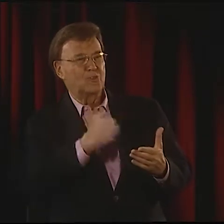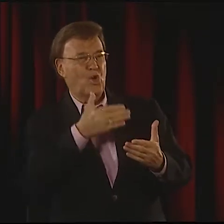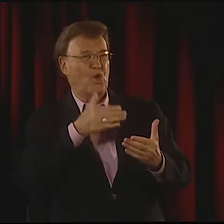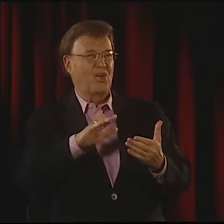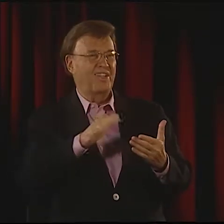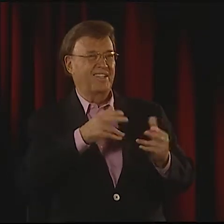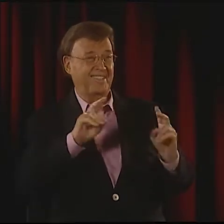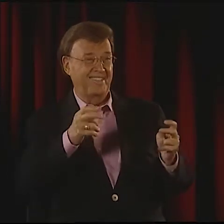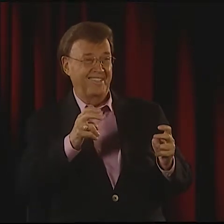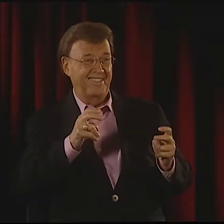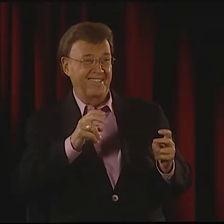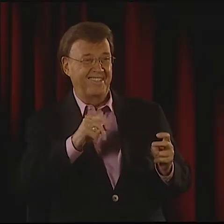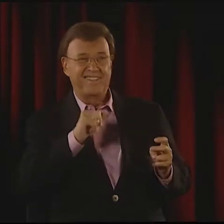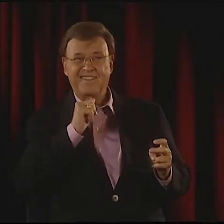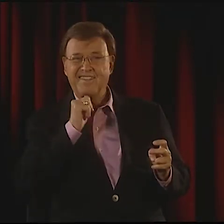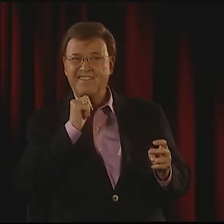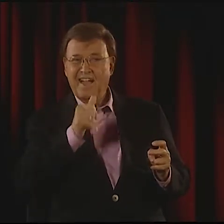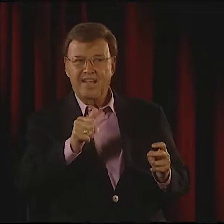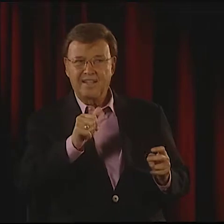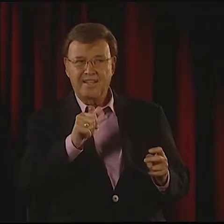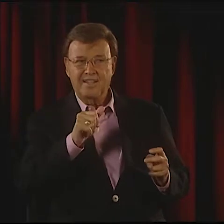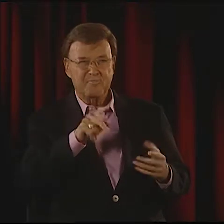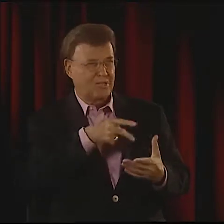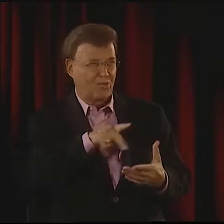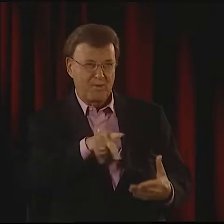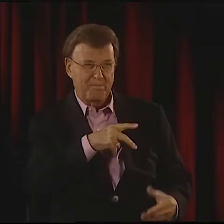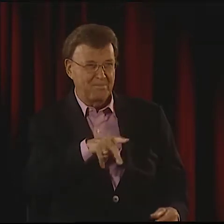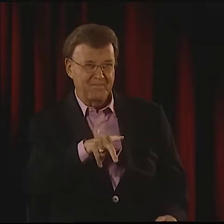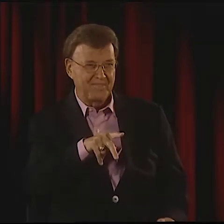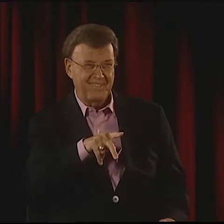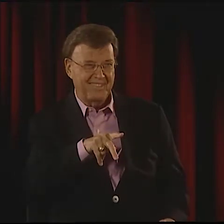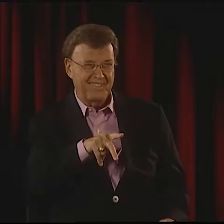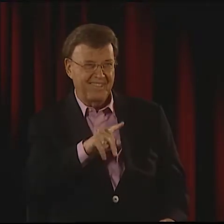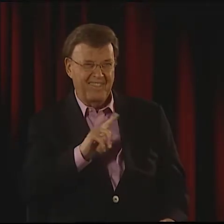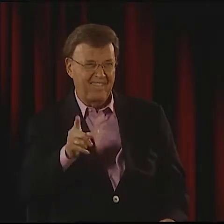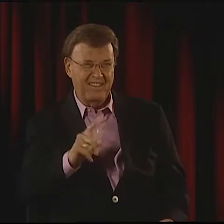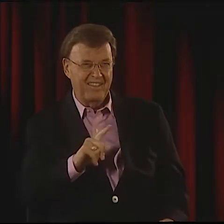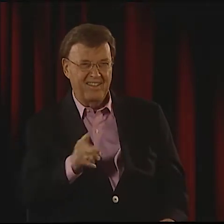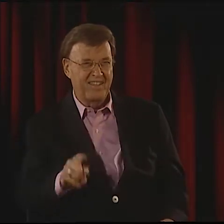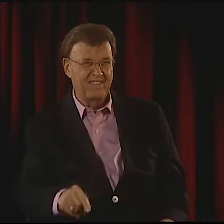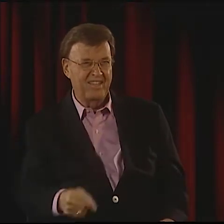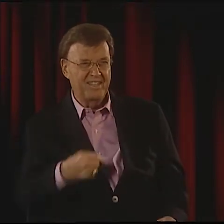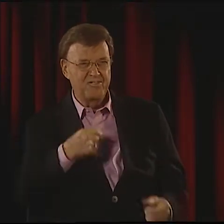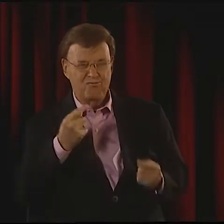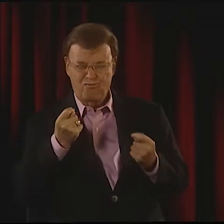AND IT'S IN SORT OF A SONG FORMAT. IT'S MUSICAL IN A WAY. IT'S NOT A POEM.